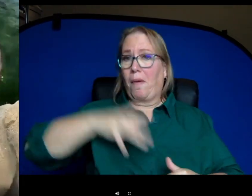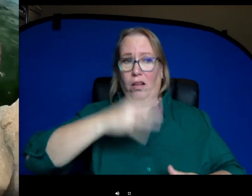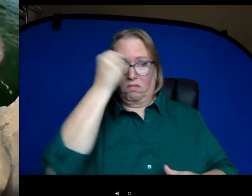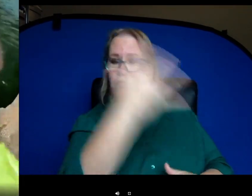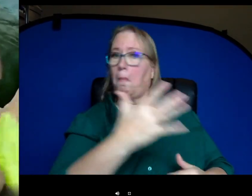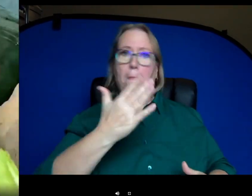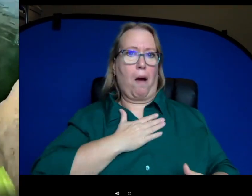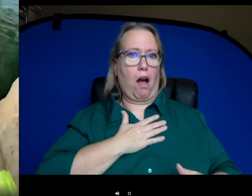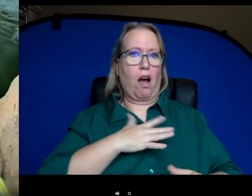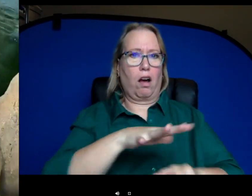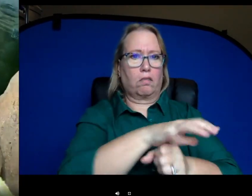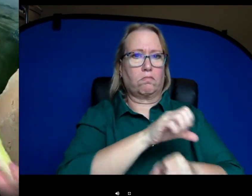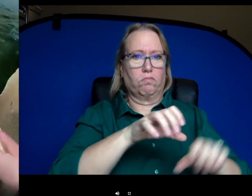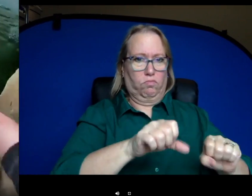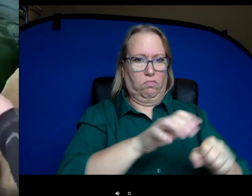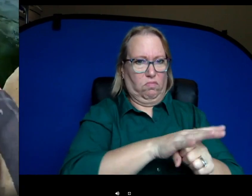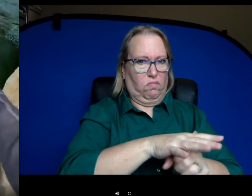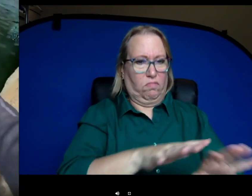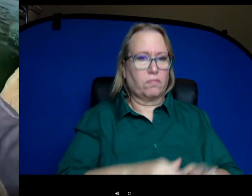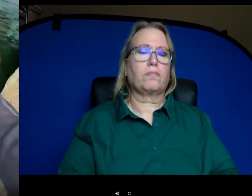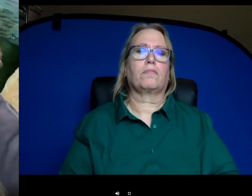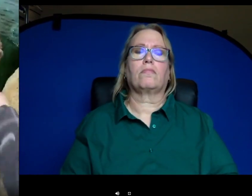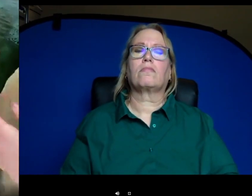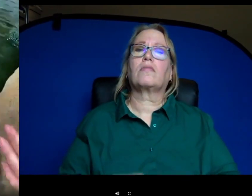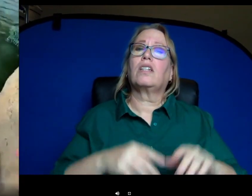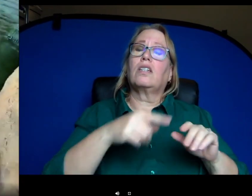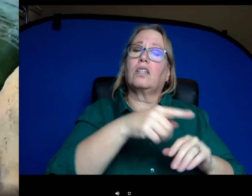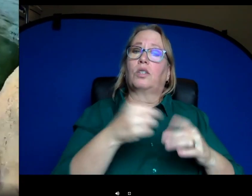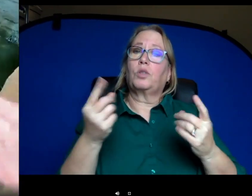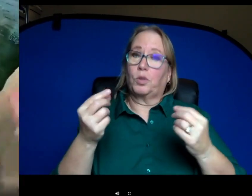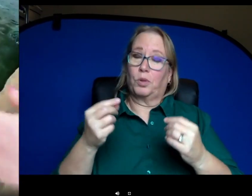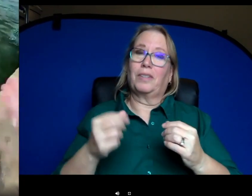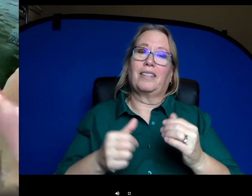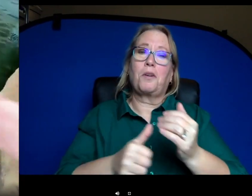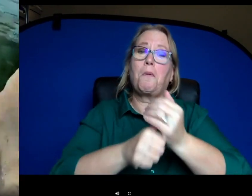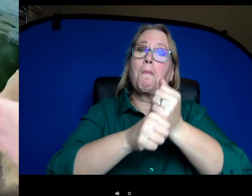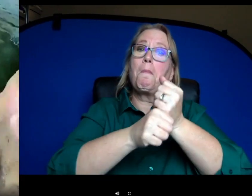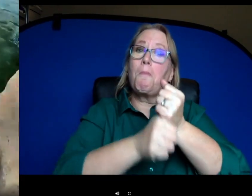know it's his territory is to defecate and actually swing their tail back and